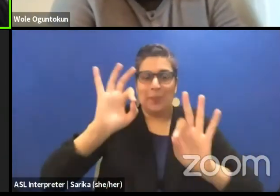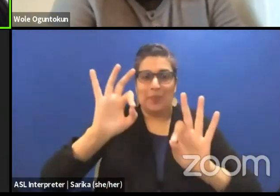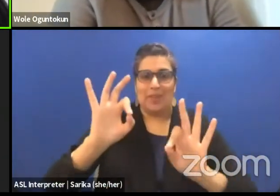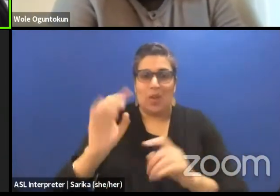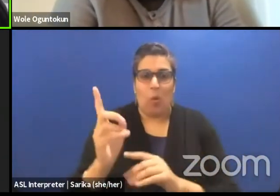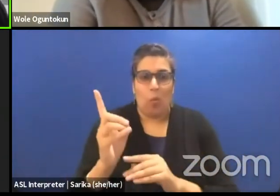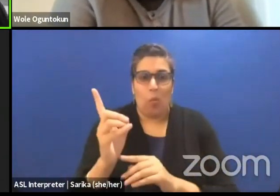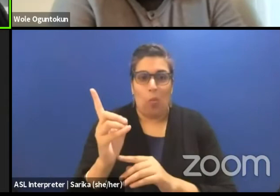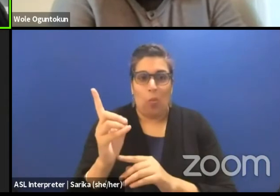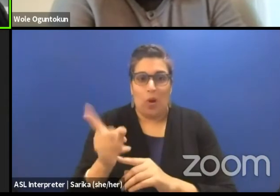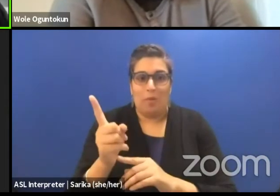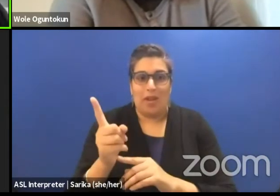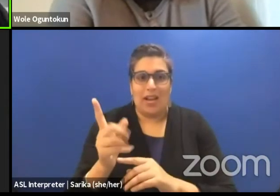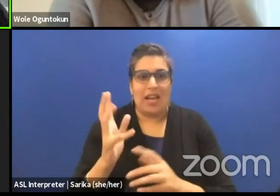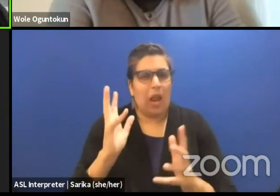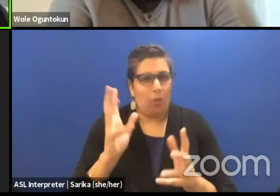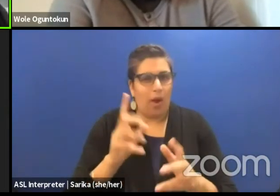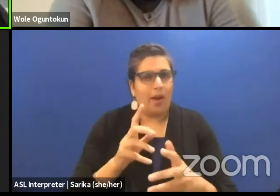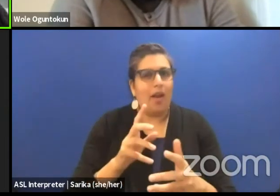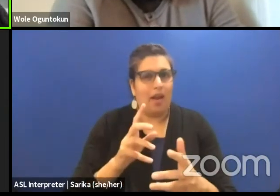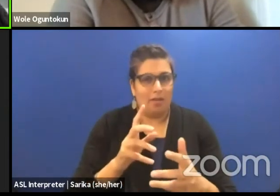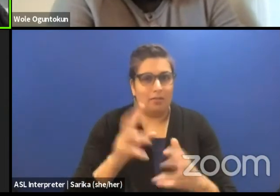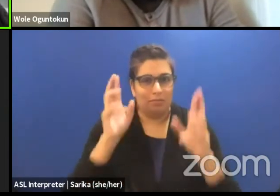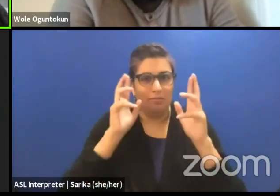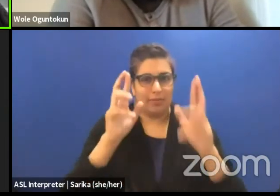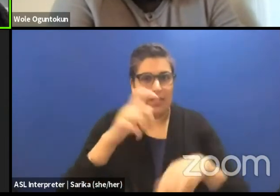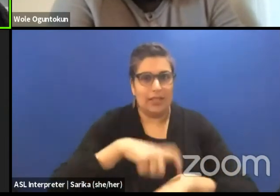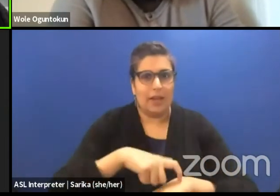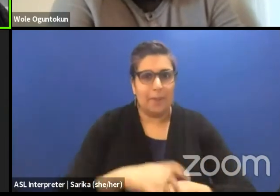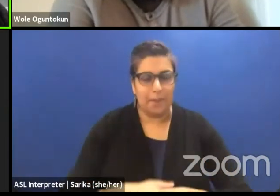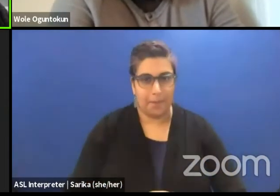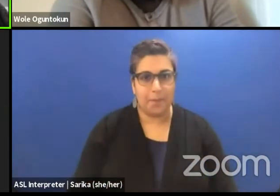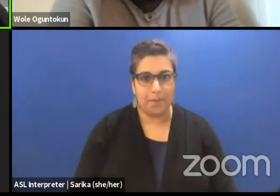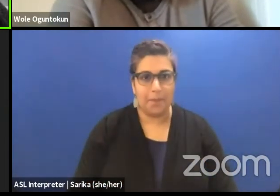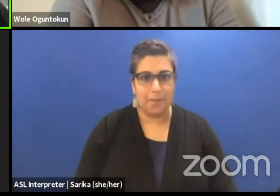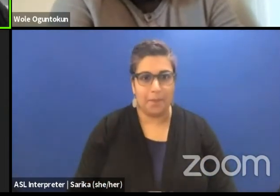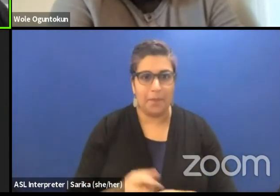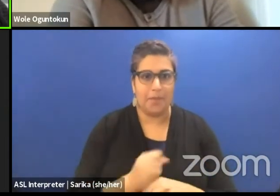and I wanna stick to ensure that we're on time.